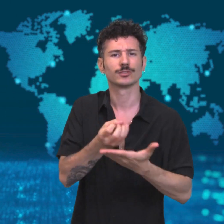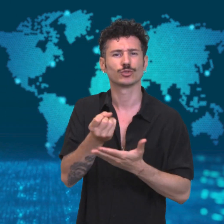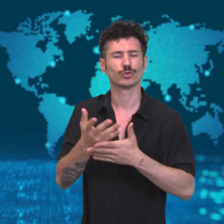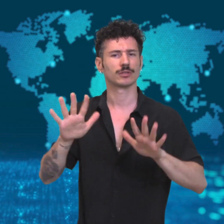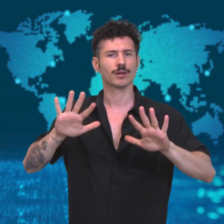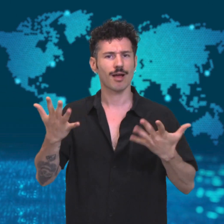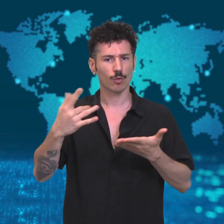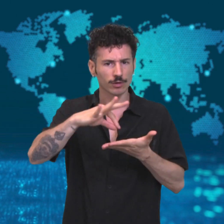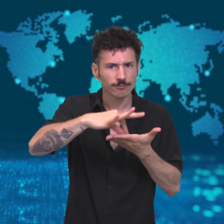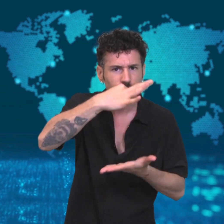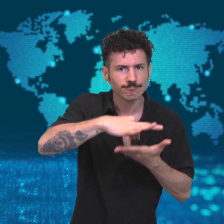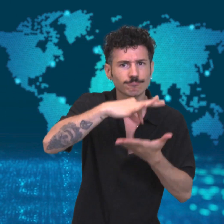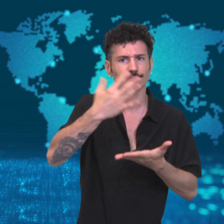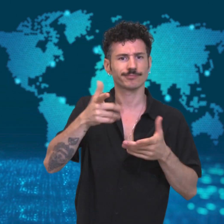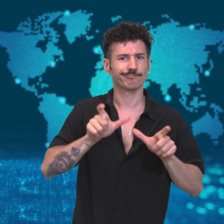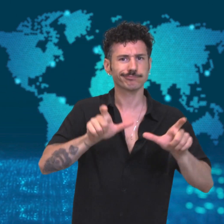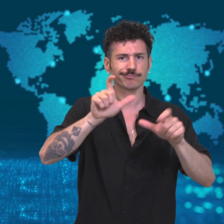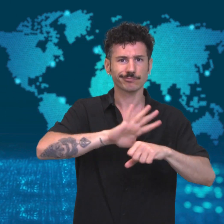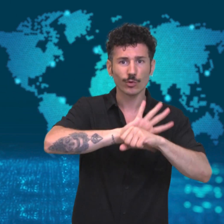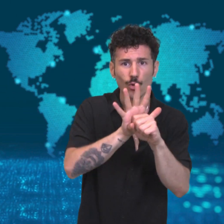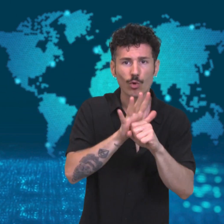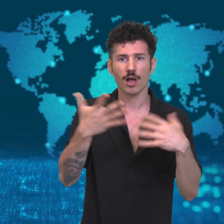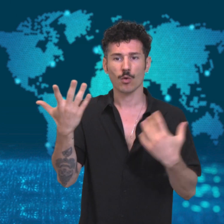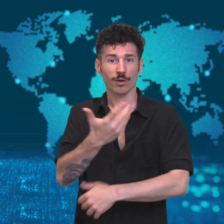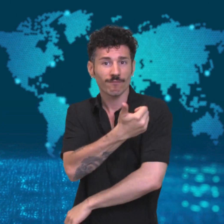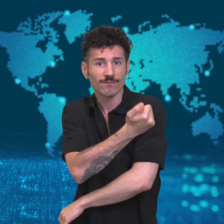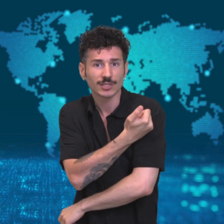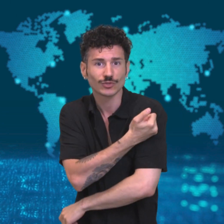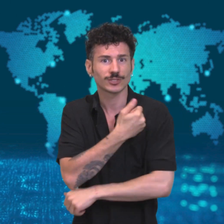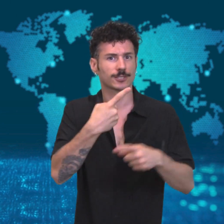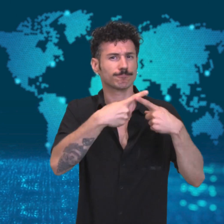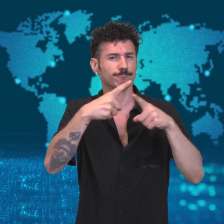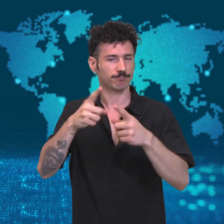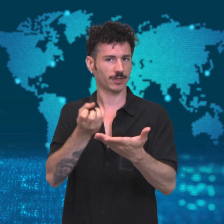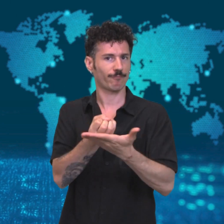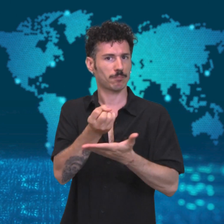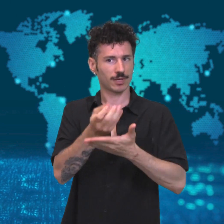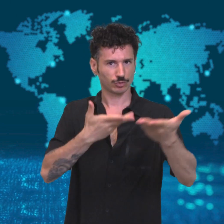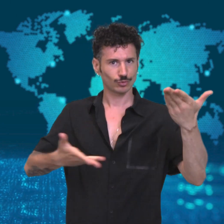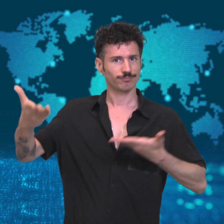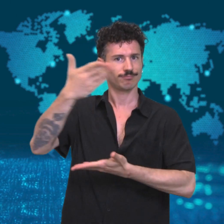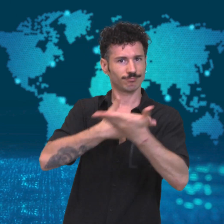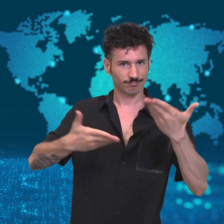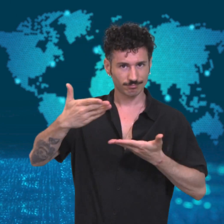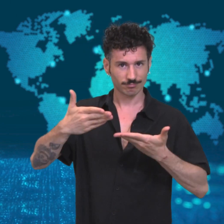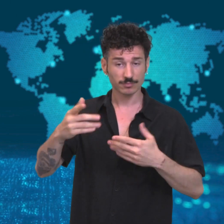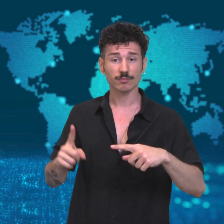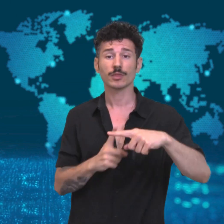to investigate the source of the virus and how it was